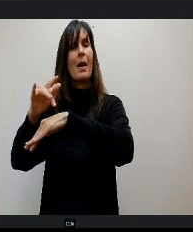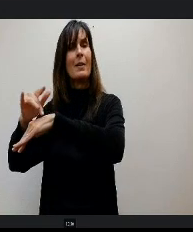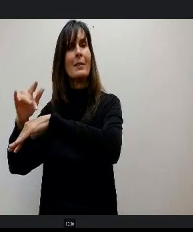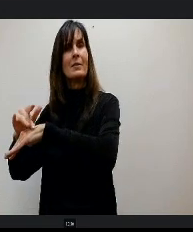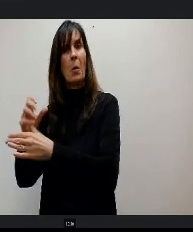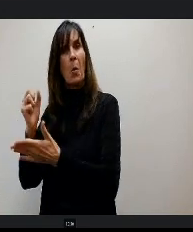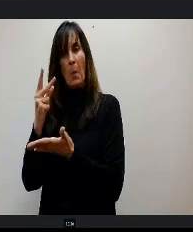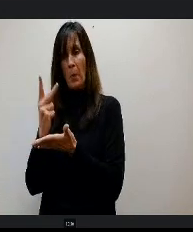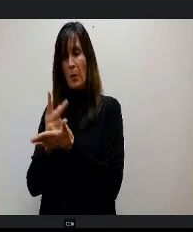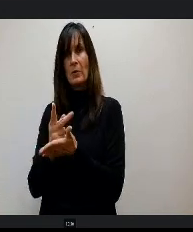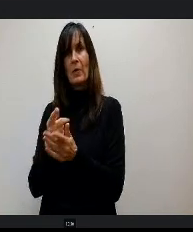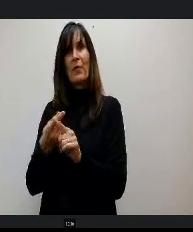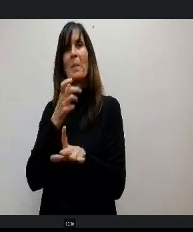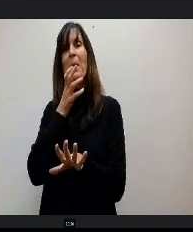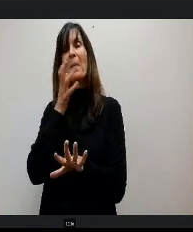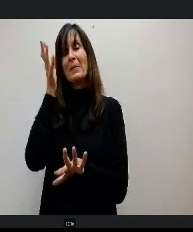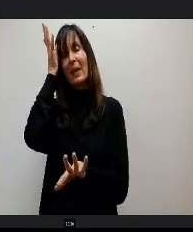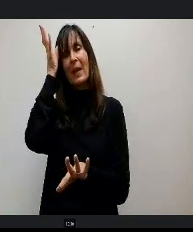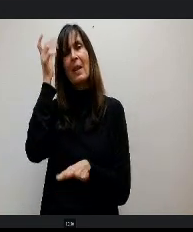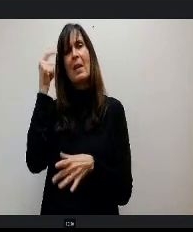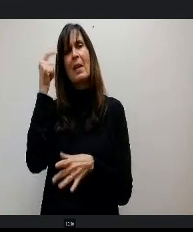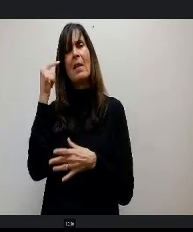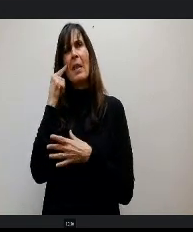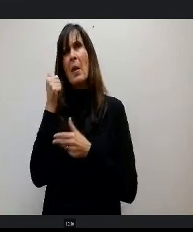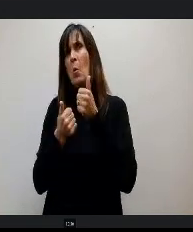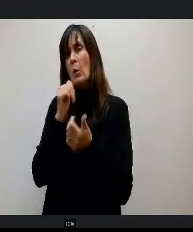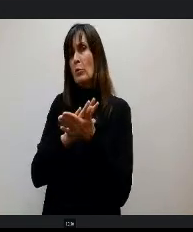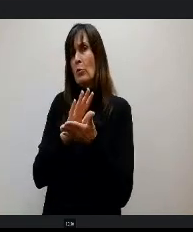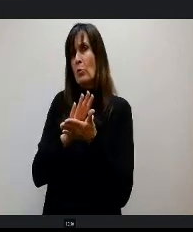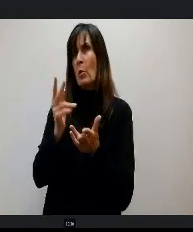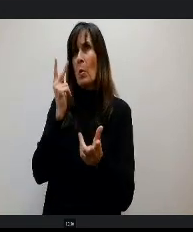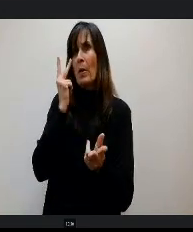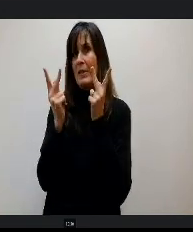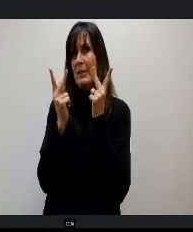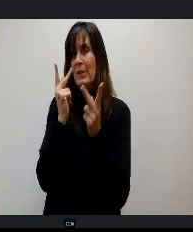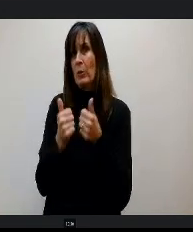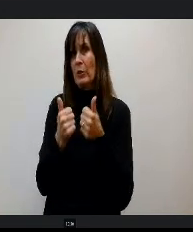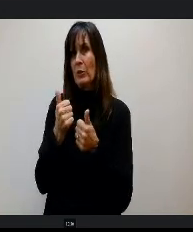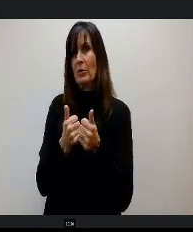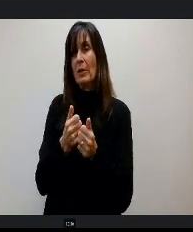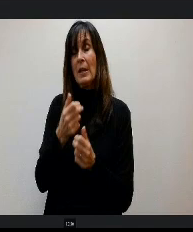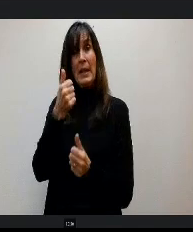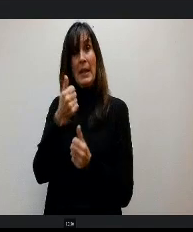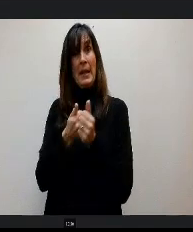were like, what are the schools that we want to see the most Because each school in District 20 kind of has a different niche about them.